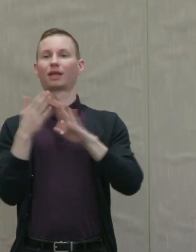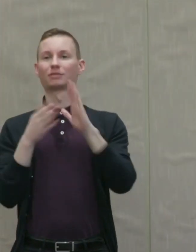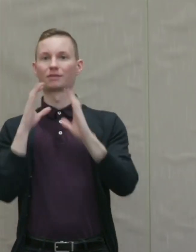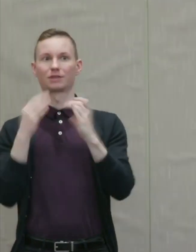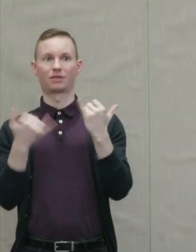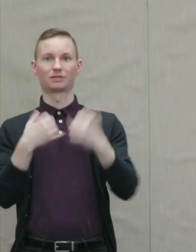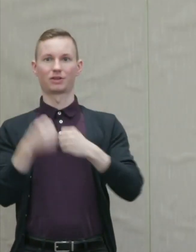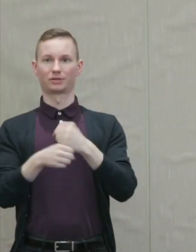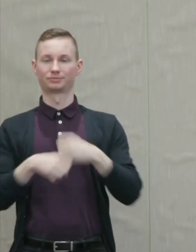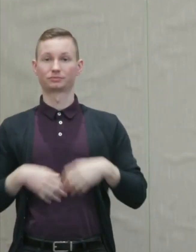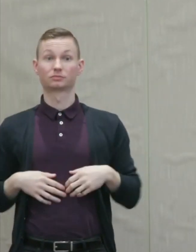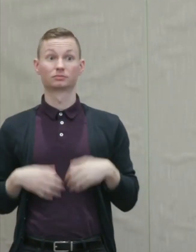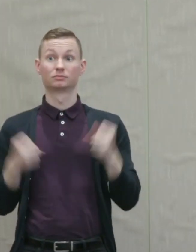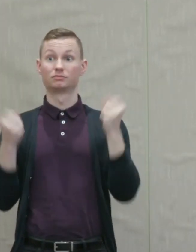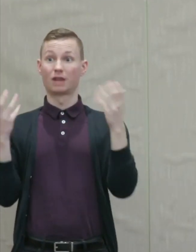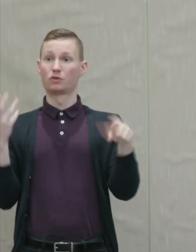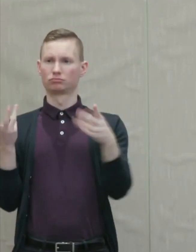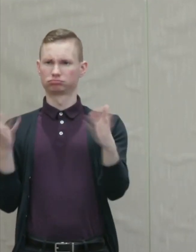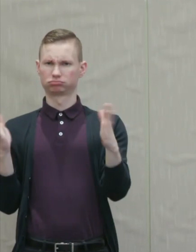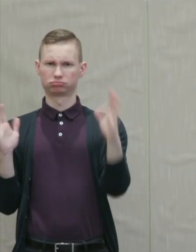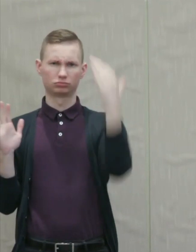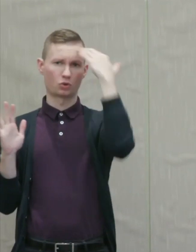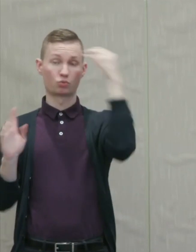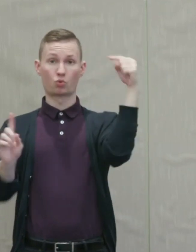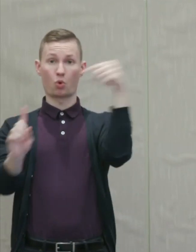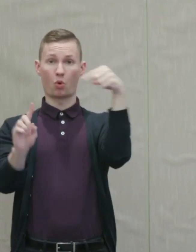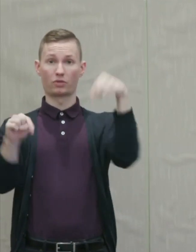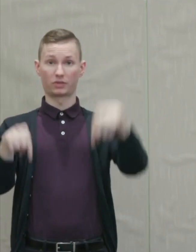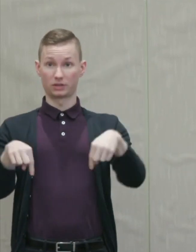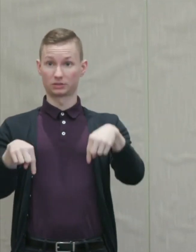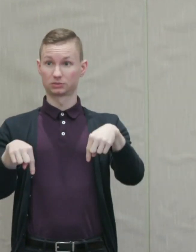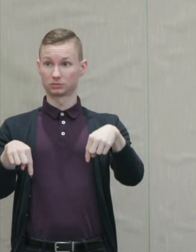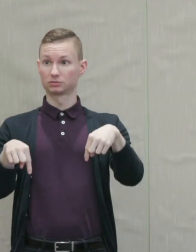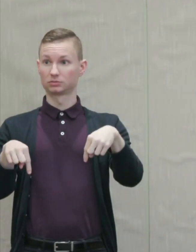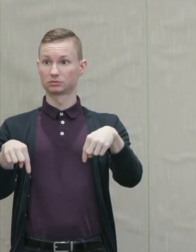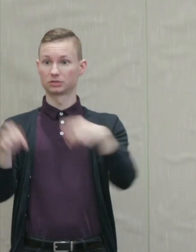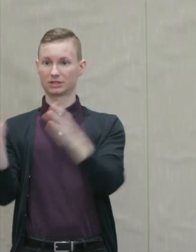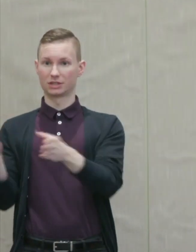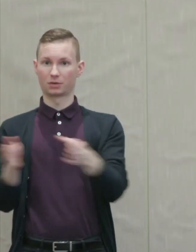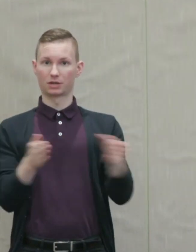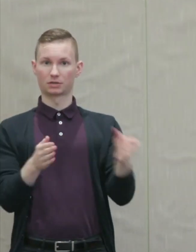As many of you know the goal of the Campus Conversation Series is to have faculty, students,